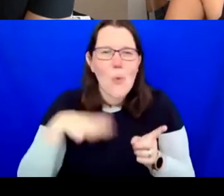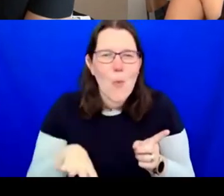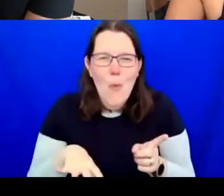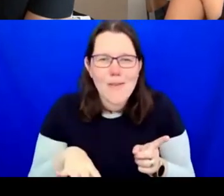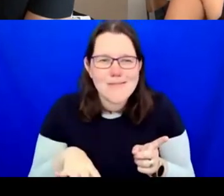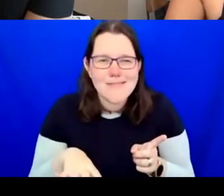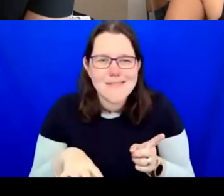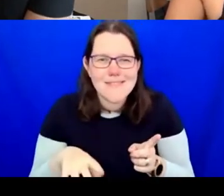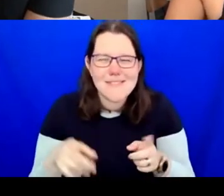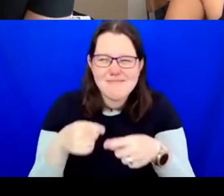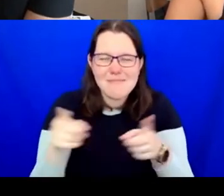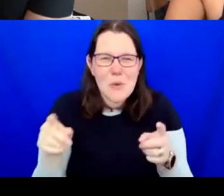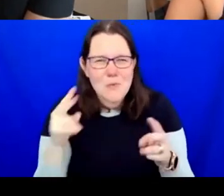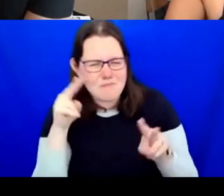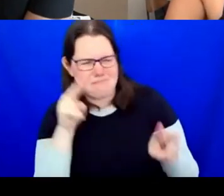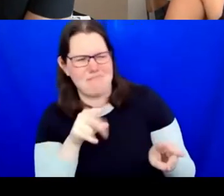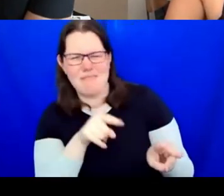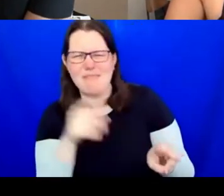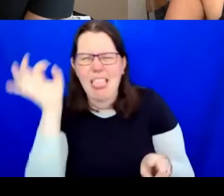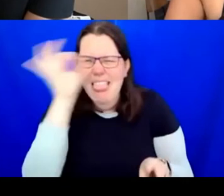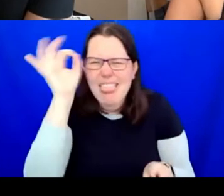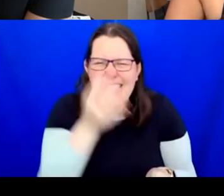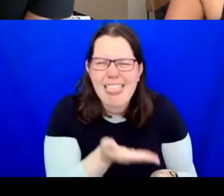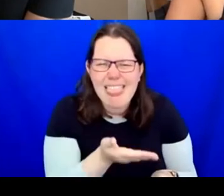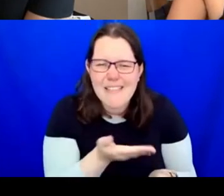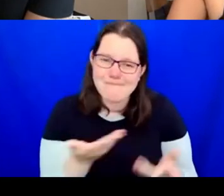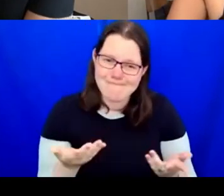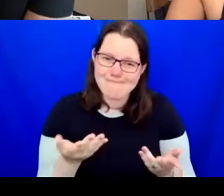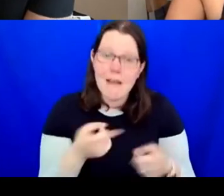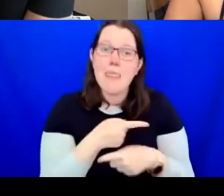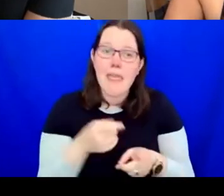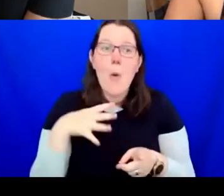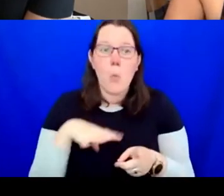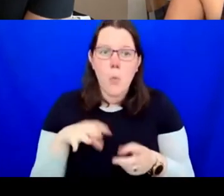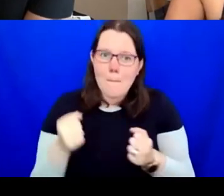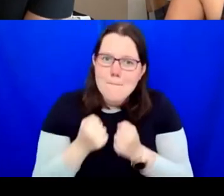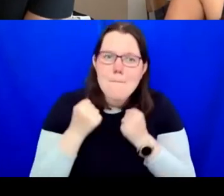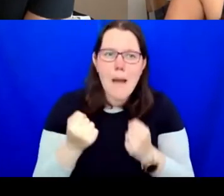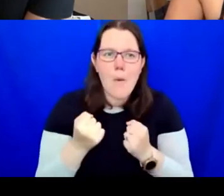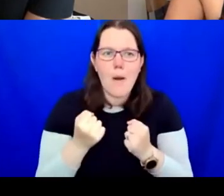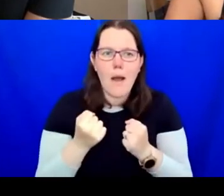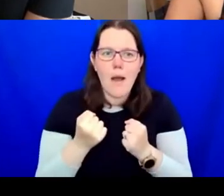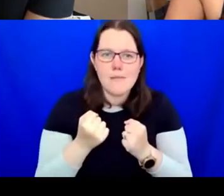but also there is desire to hold on to power. If we create change, these would require for